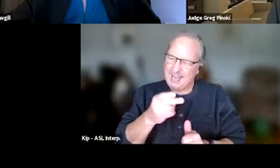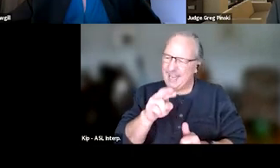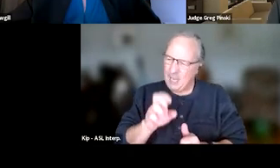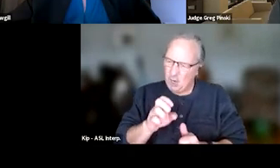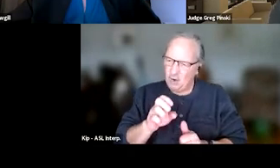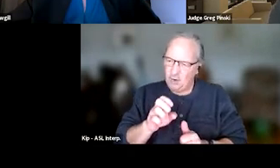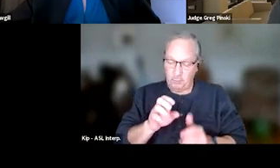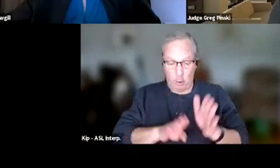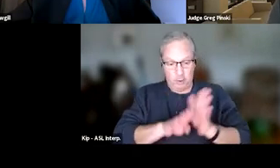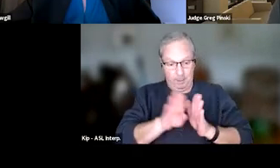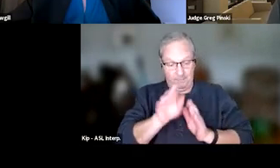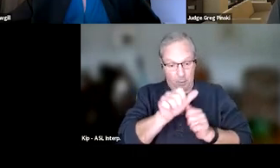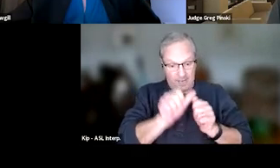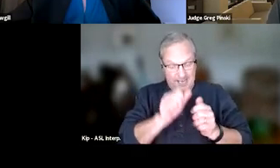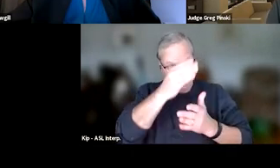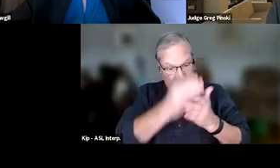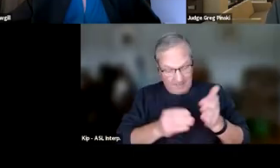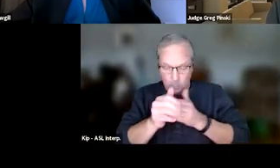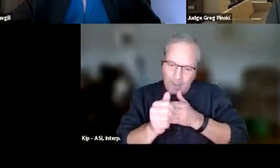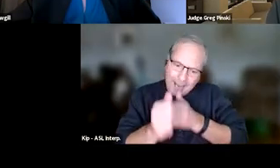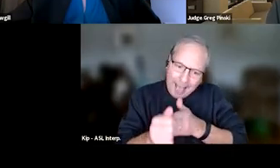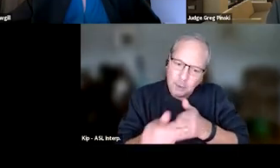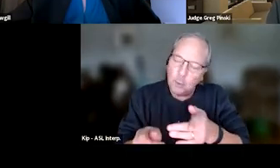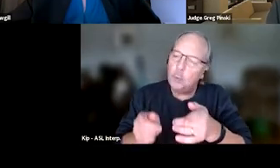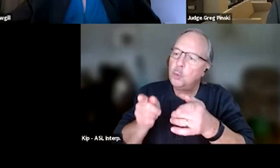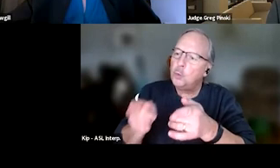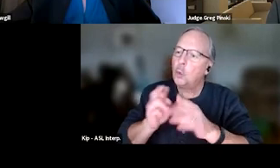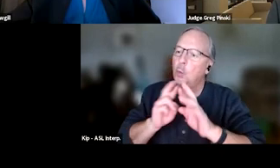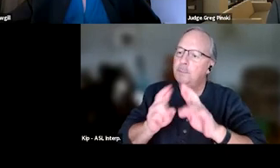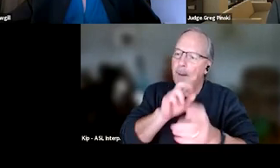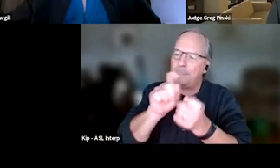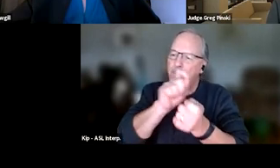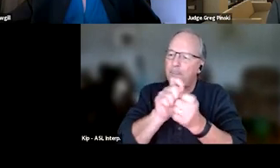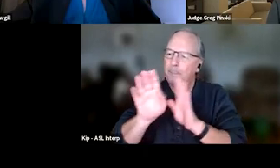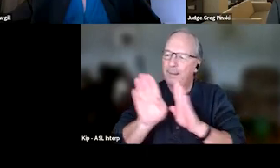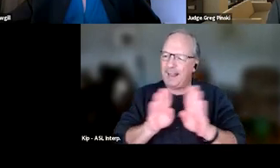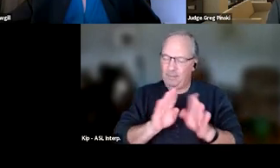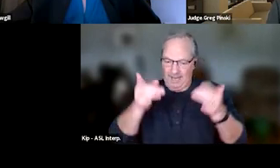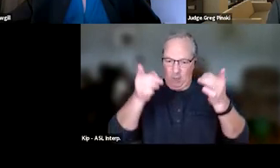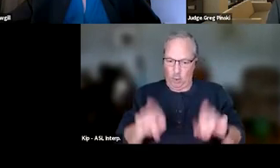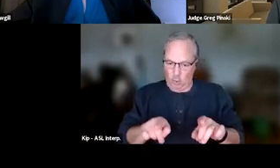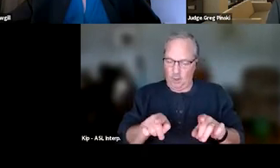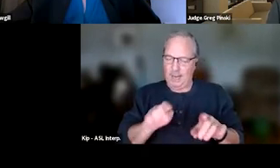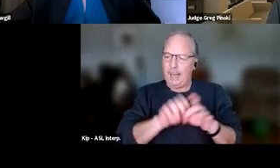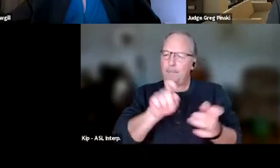will guide you in your responses to particular behaviors that occur in a particular phase.